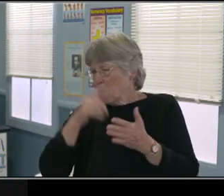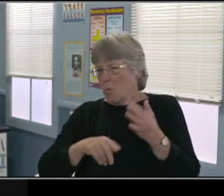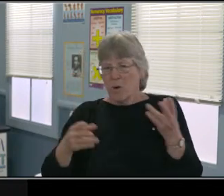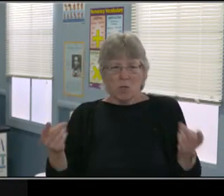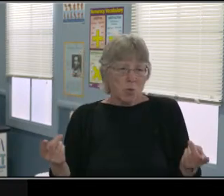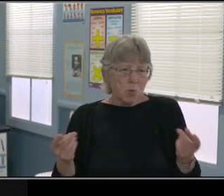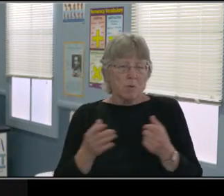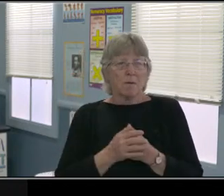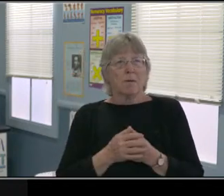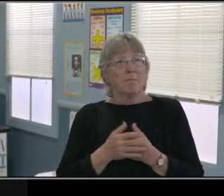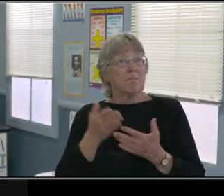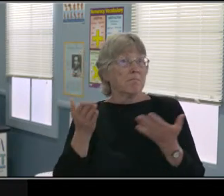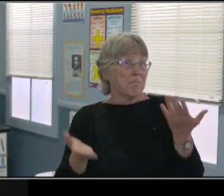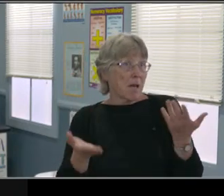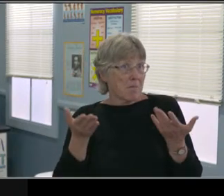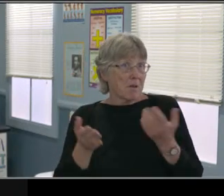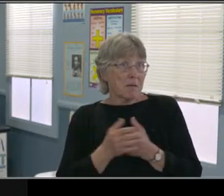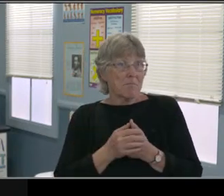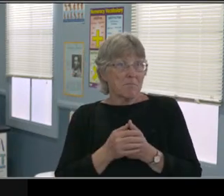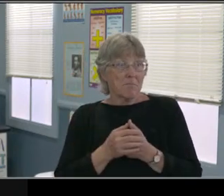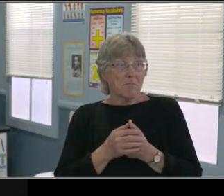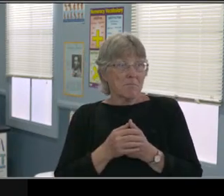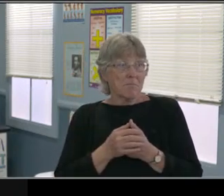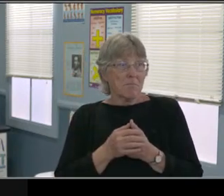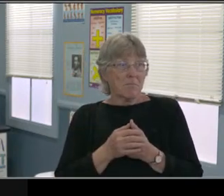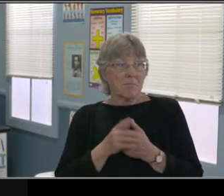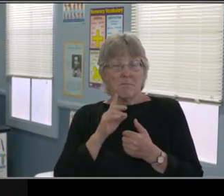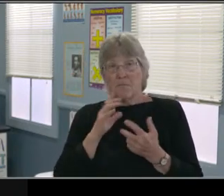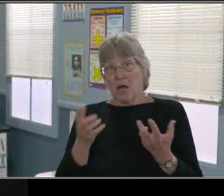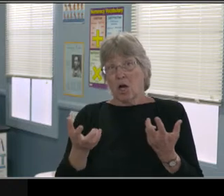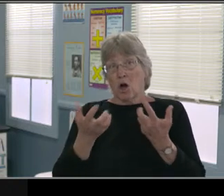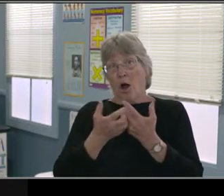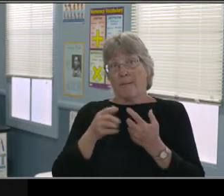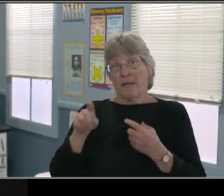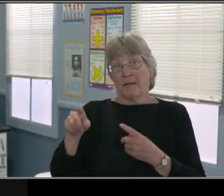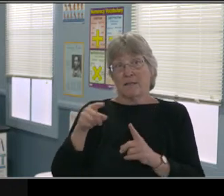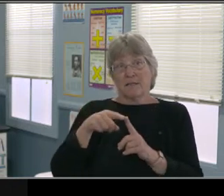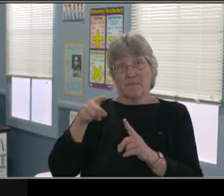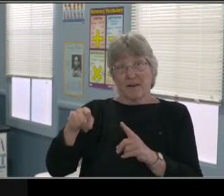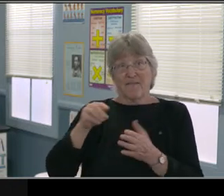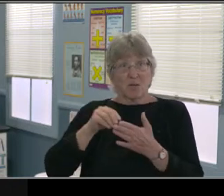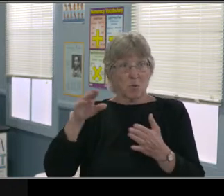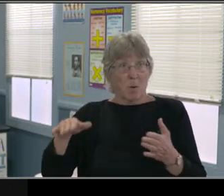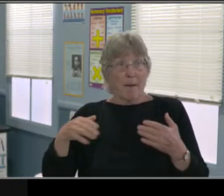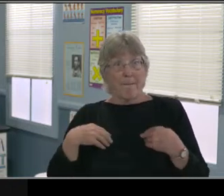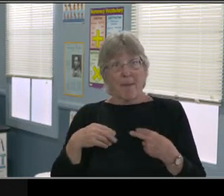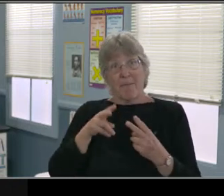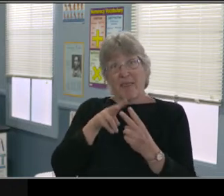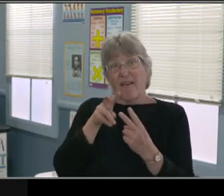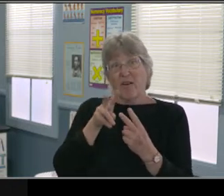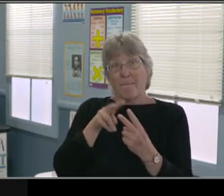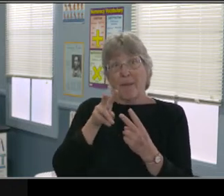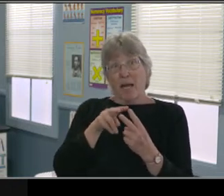and be present during that virtual Zoom meeting to help that student with the goals in speech